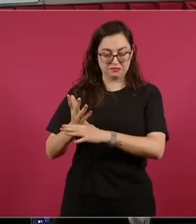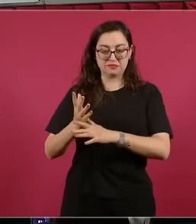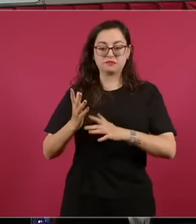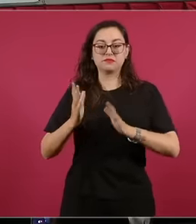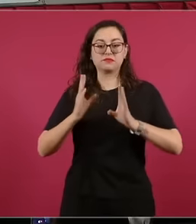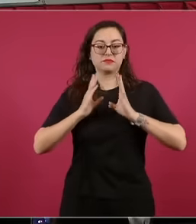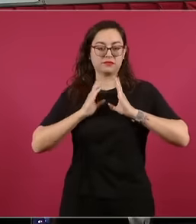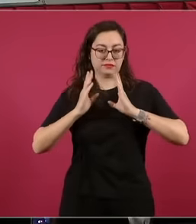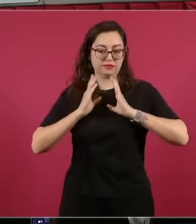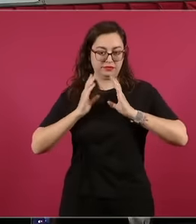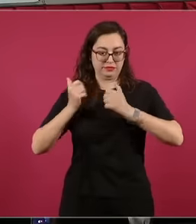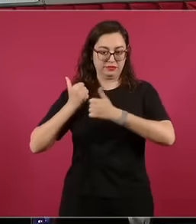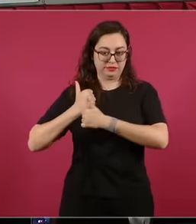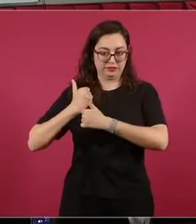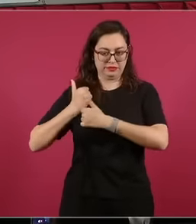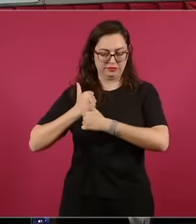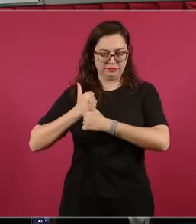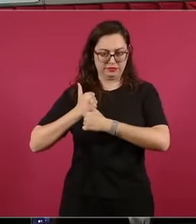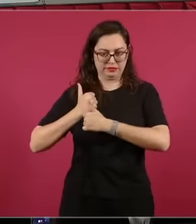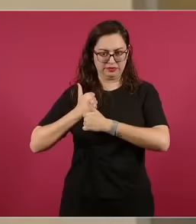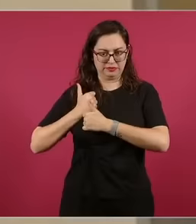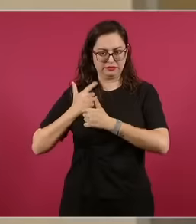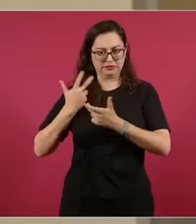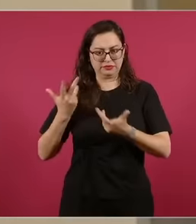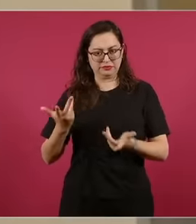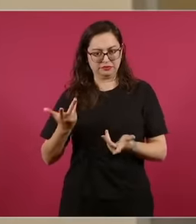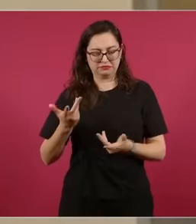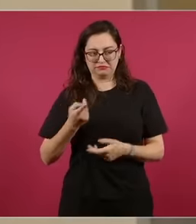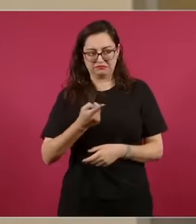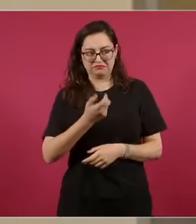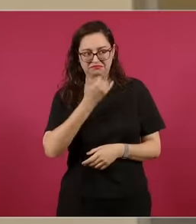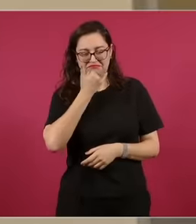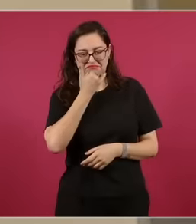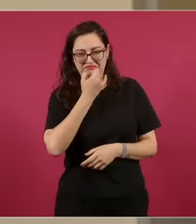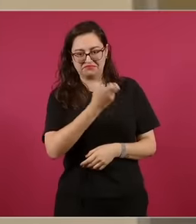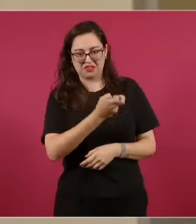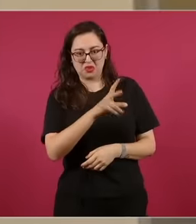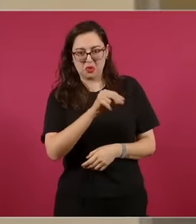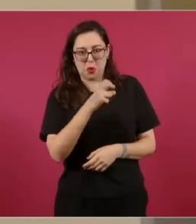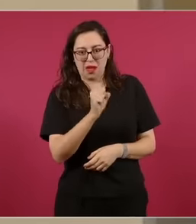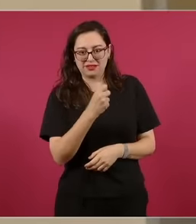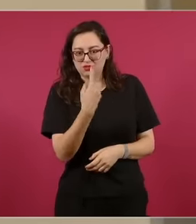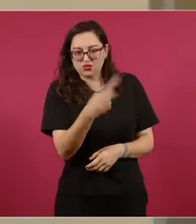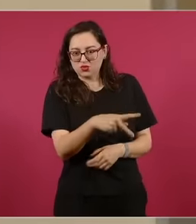why the acts claimed were irrelevant, and their right to